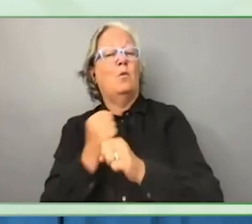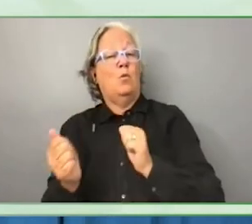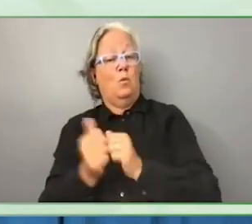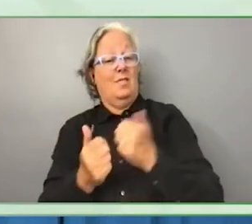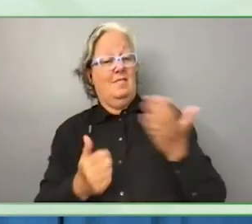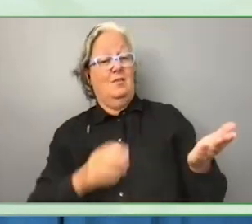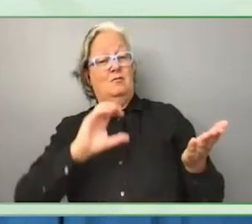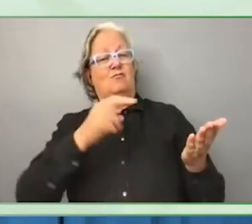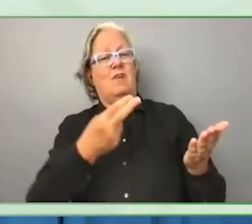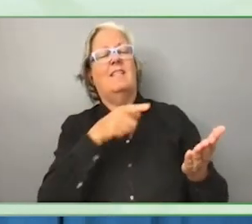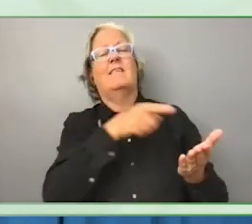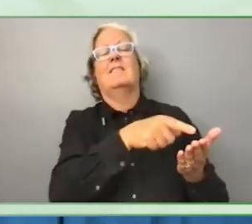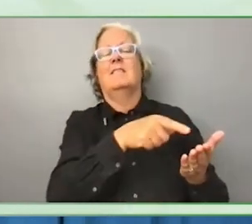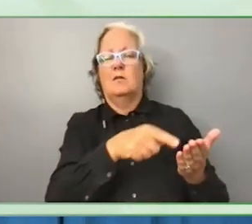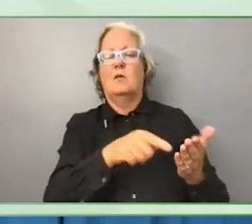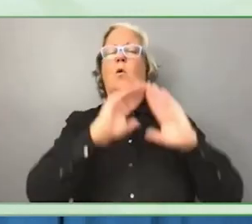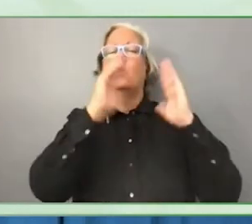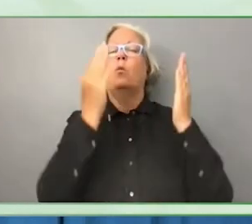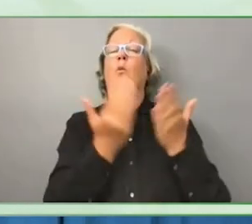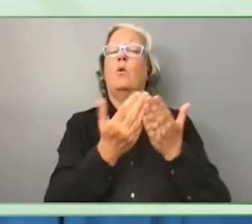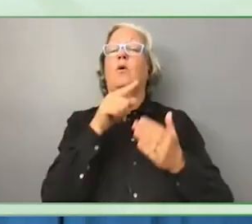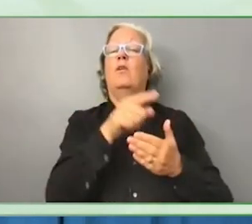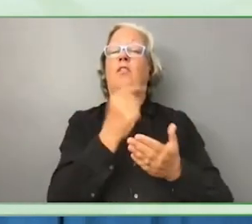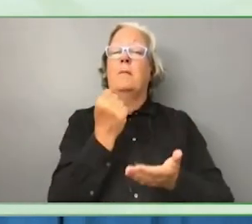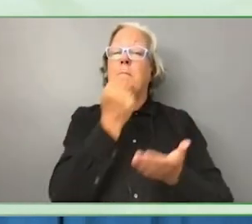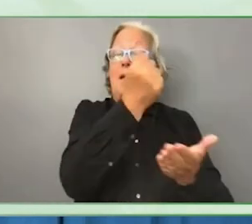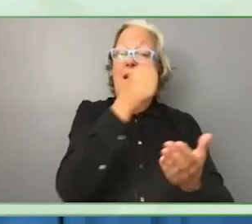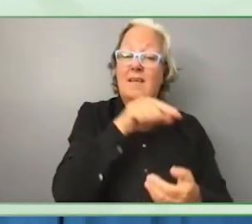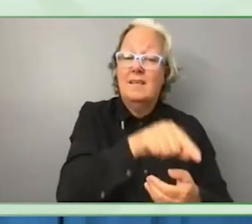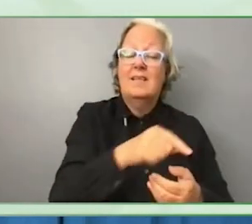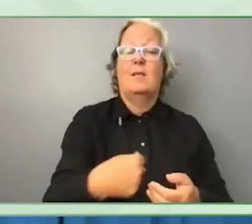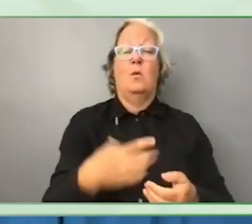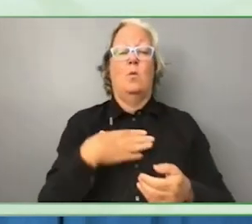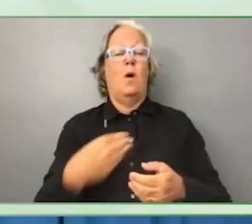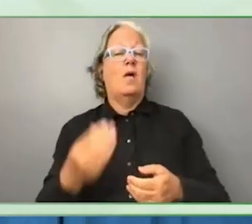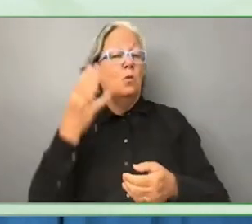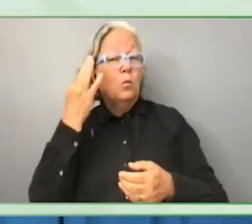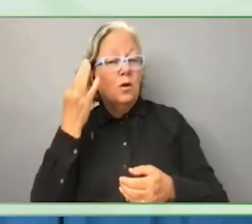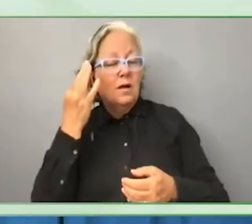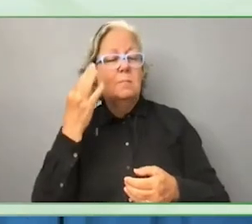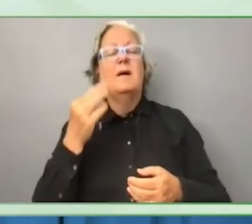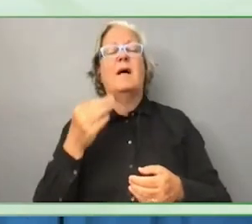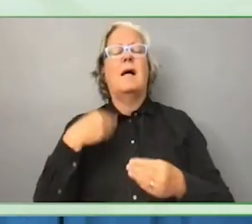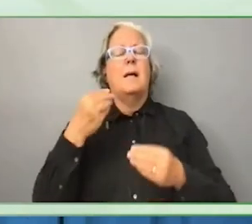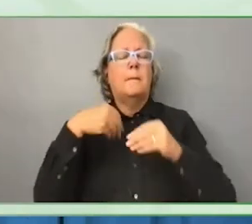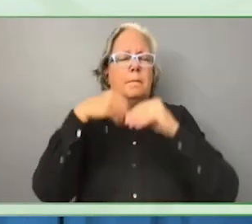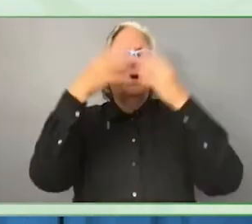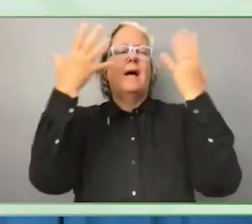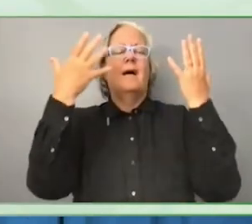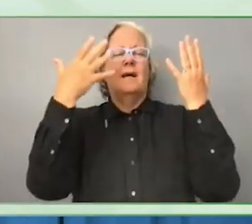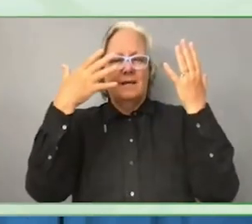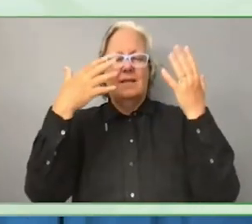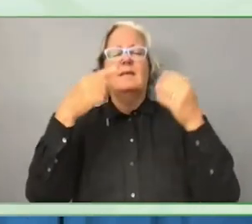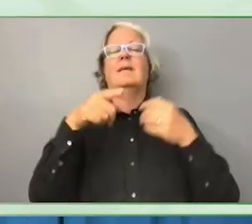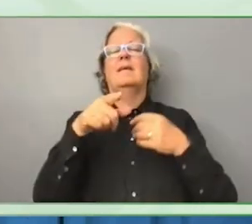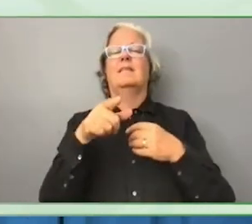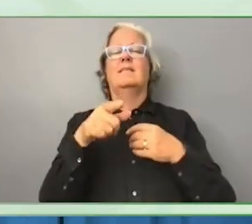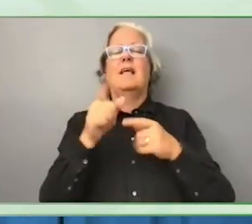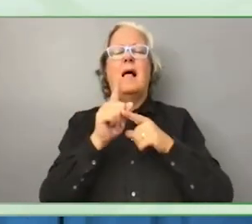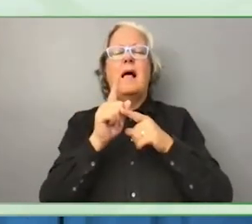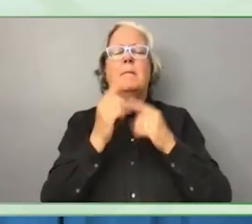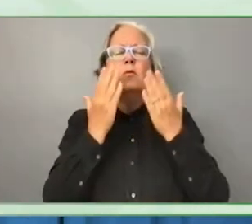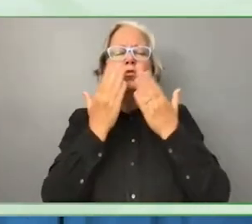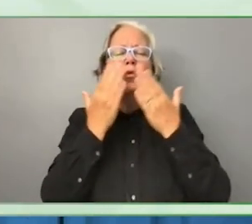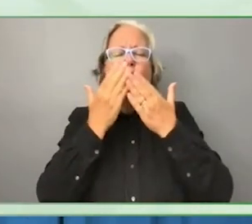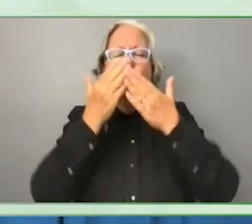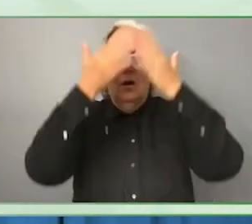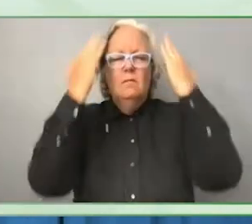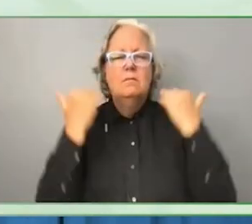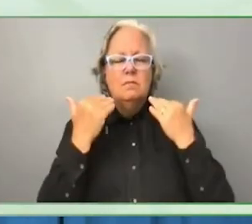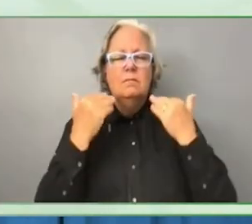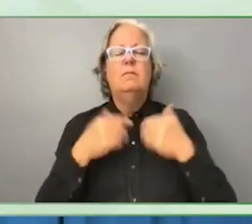I'm a white woman with light brown hair, black glasses and a black